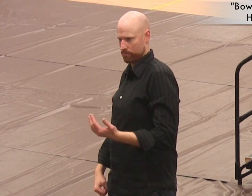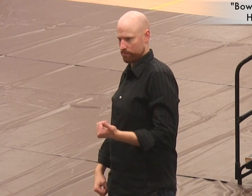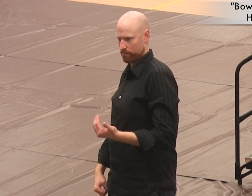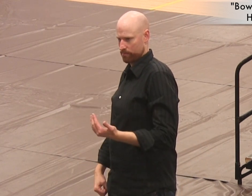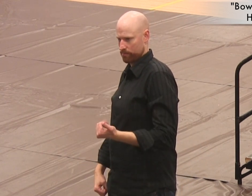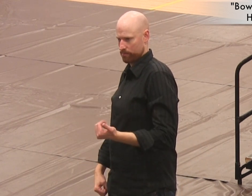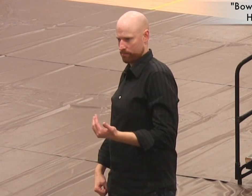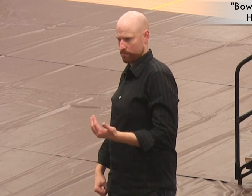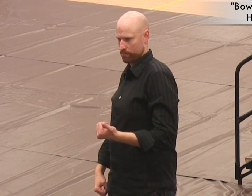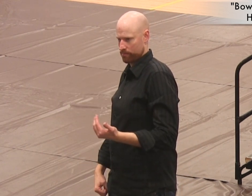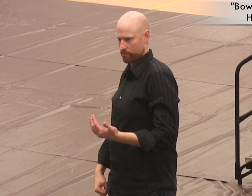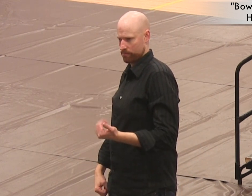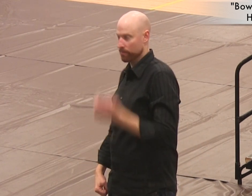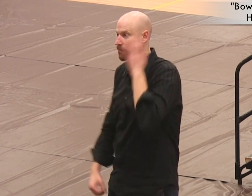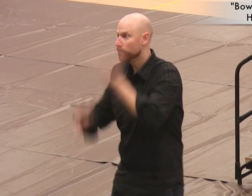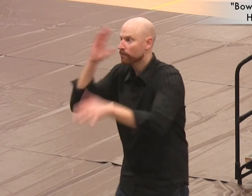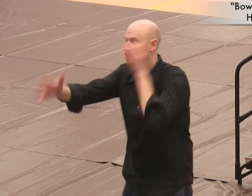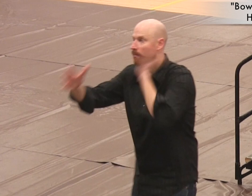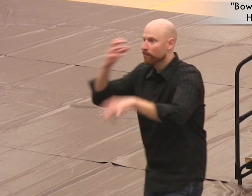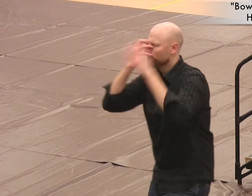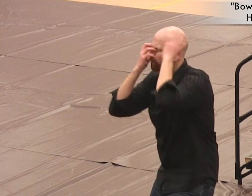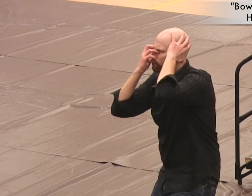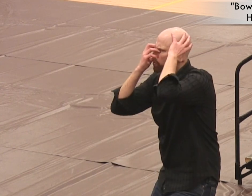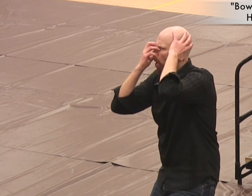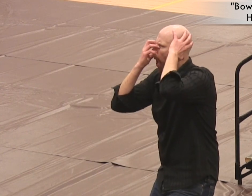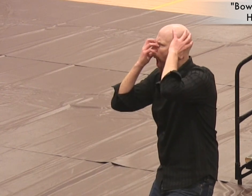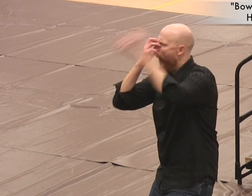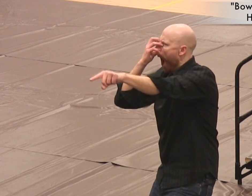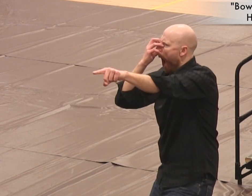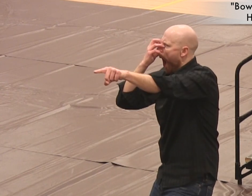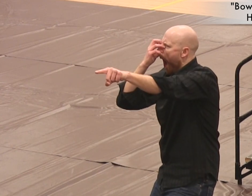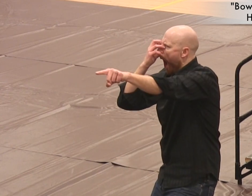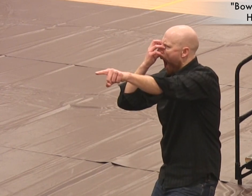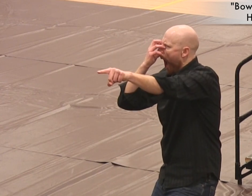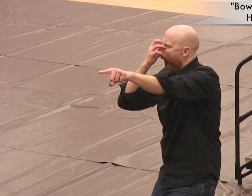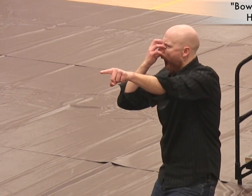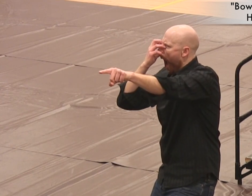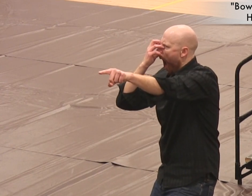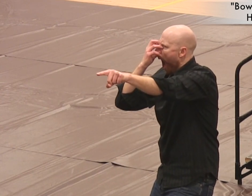saying, “Bring it on.” With a war cry,